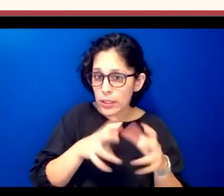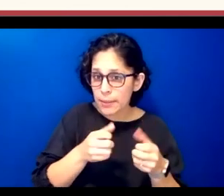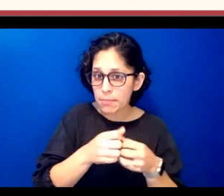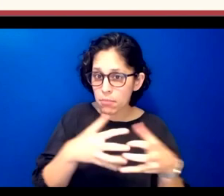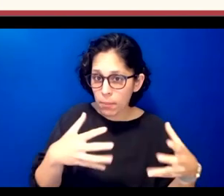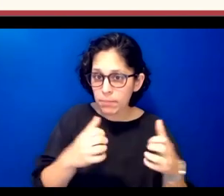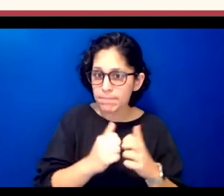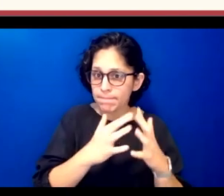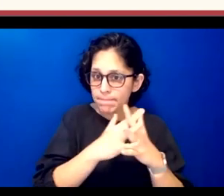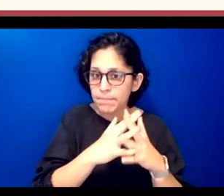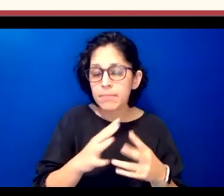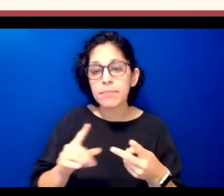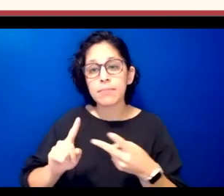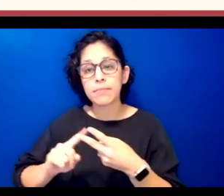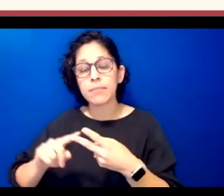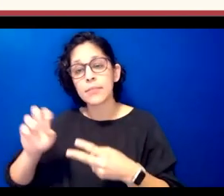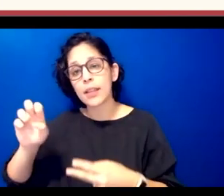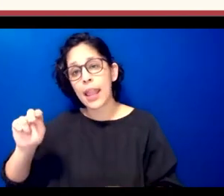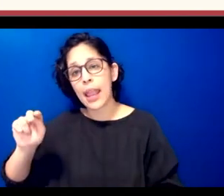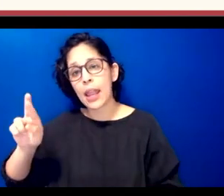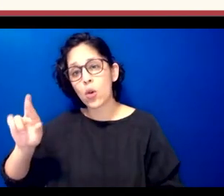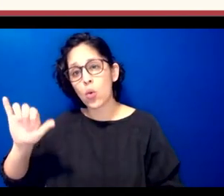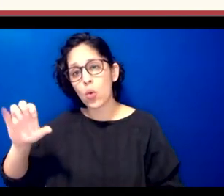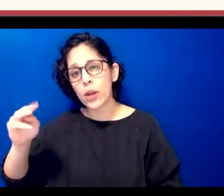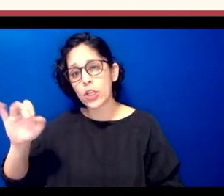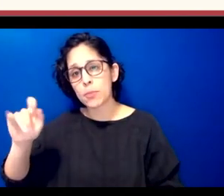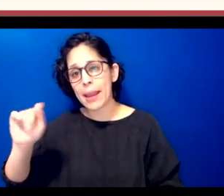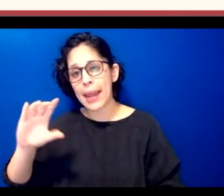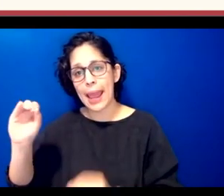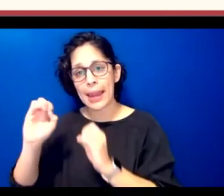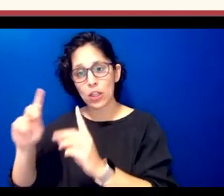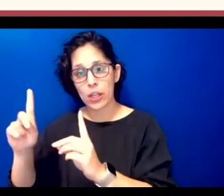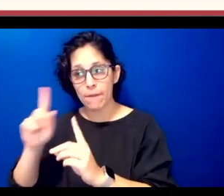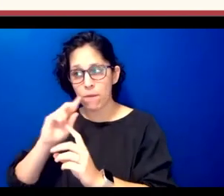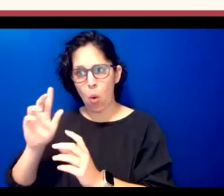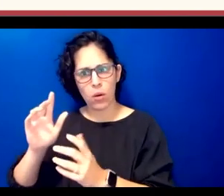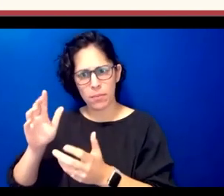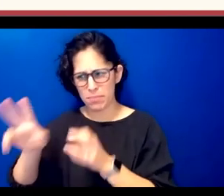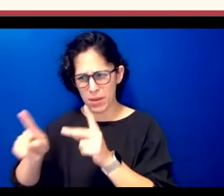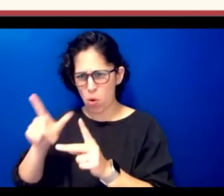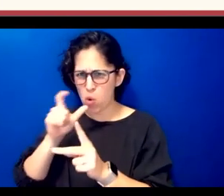and education for the rest of our folks who may never actually be able to sit down in